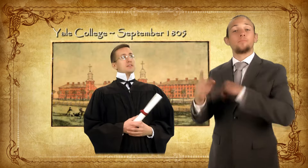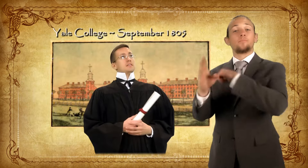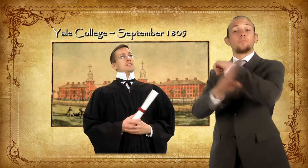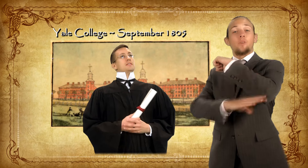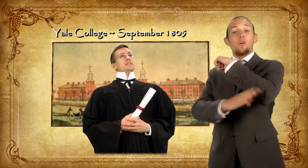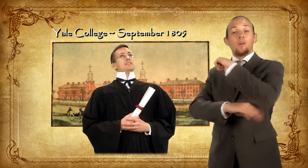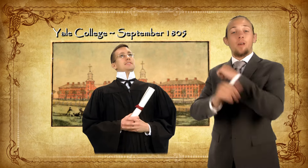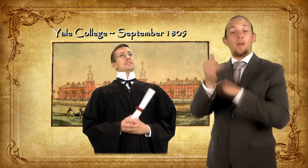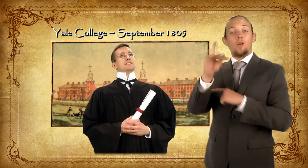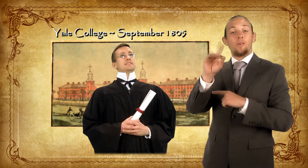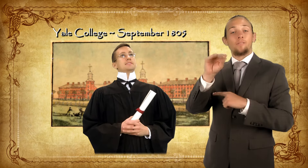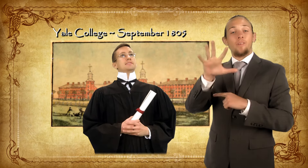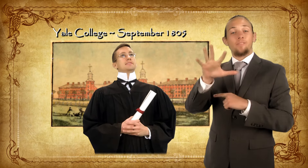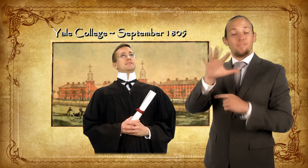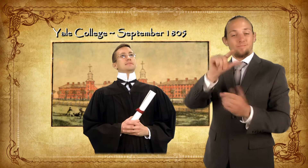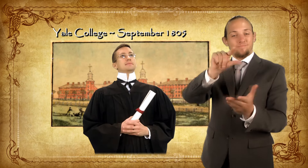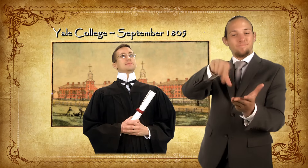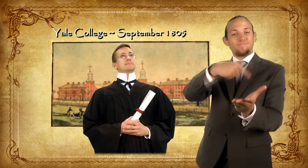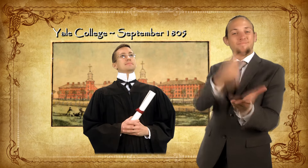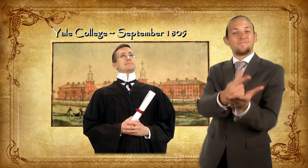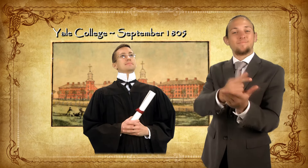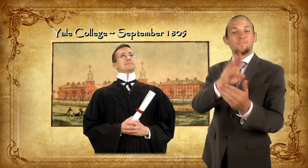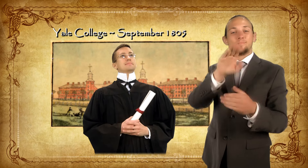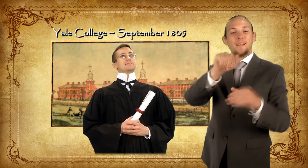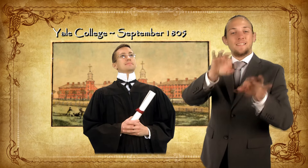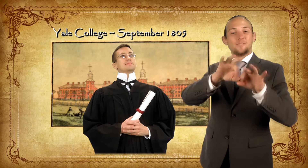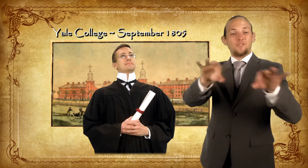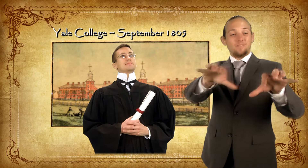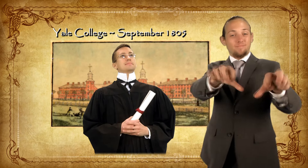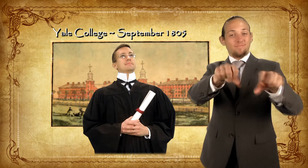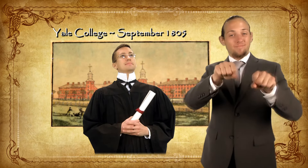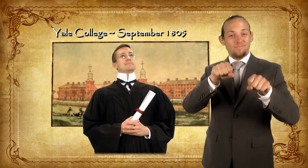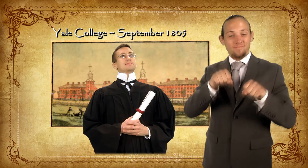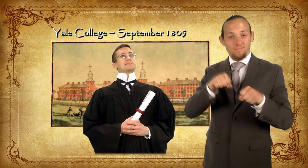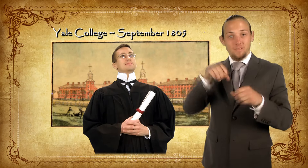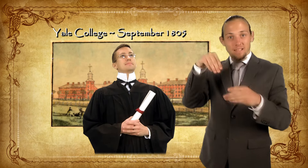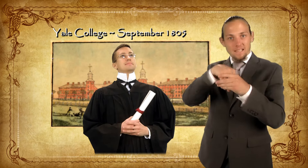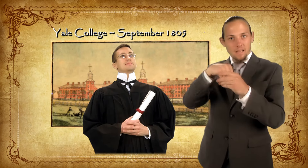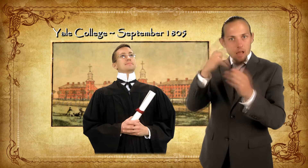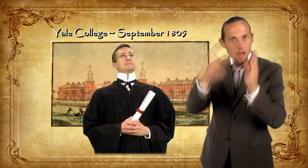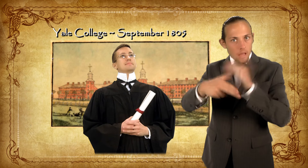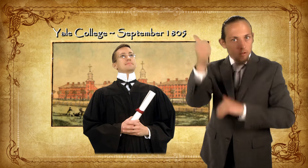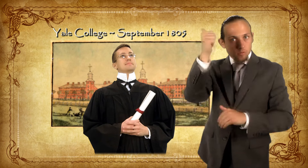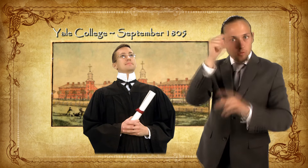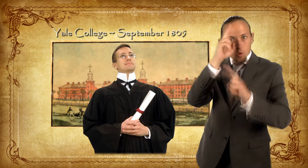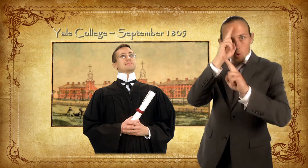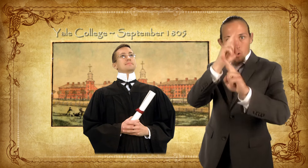In the fall of 1805, Thomas Hopkins Gallaudet received a Bachelor of Arts degree.